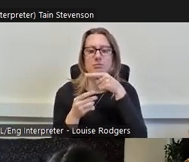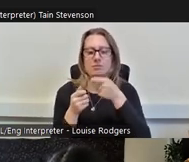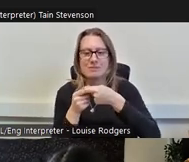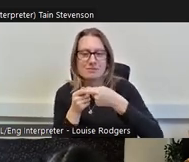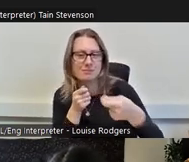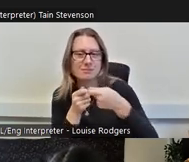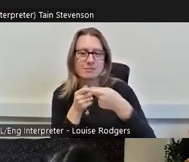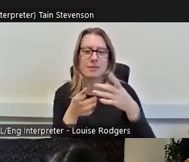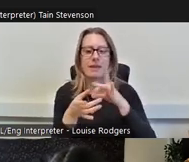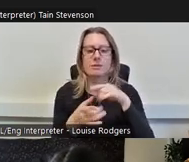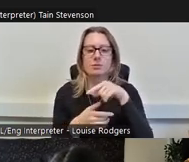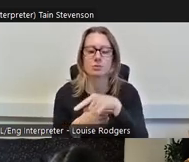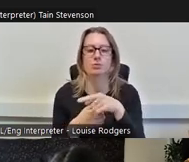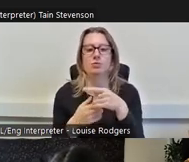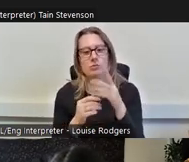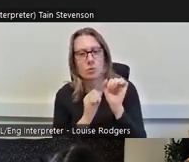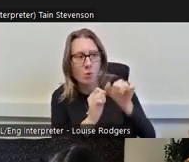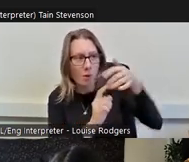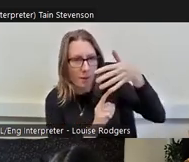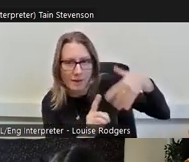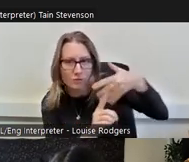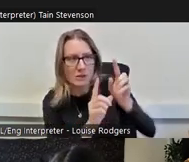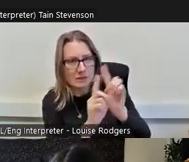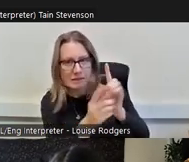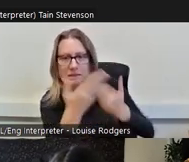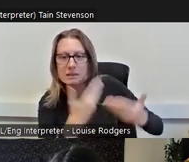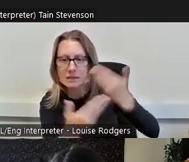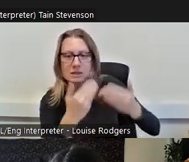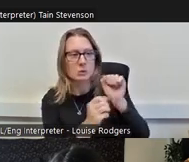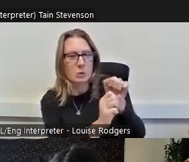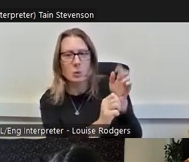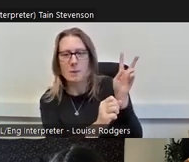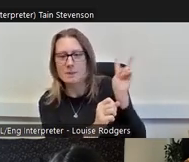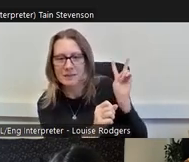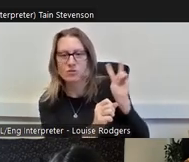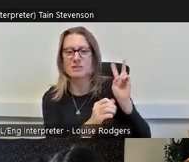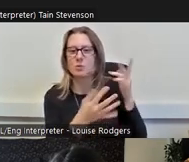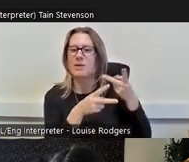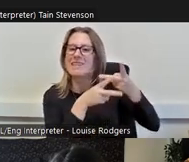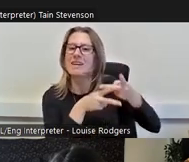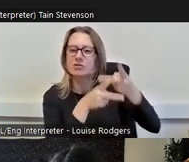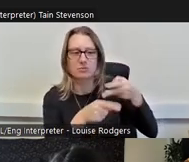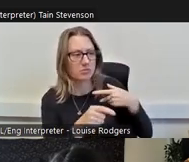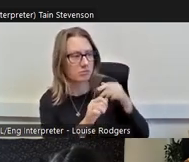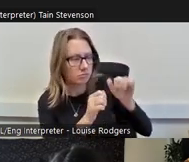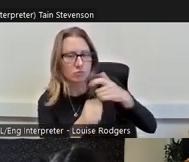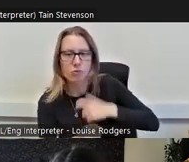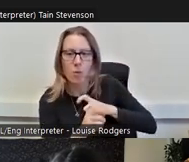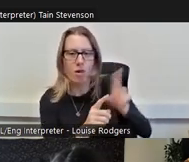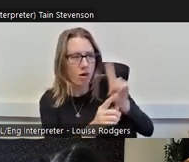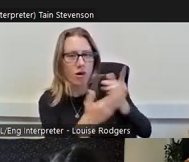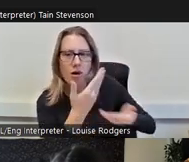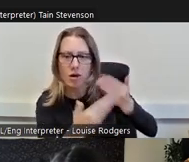you know, your background, and your parents’ or main carers’ roles. You can add other things to